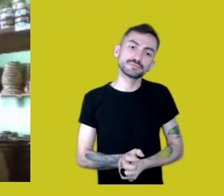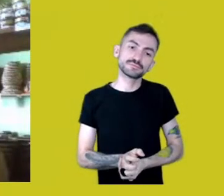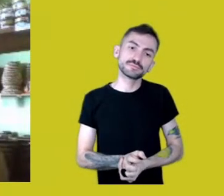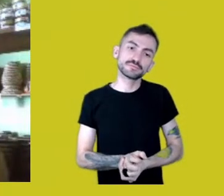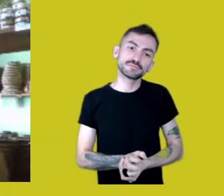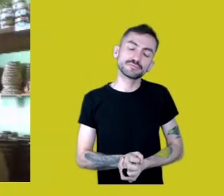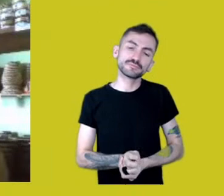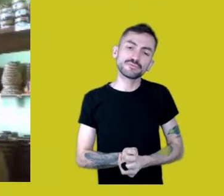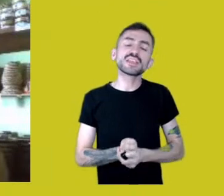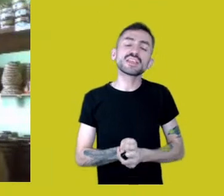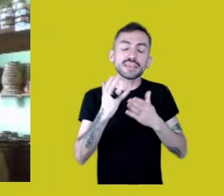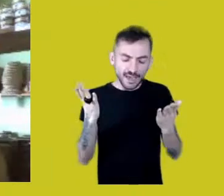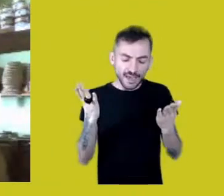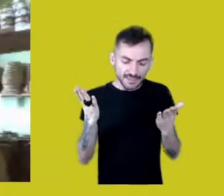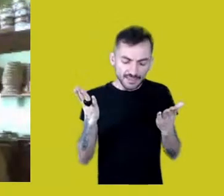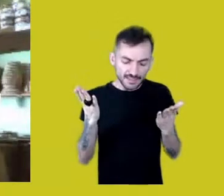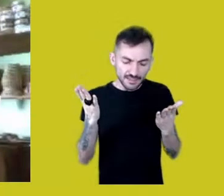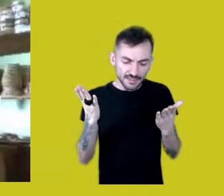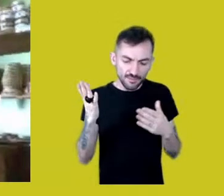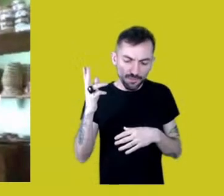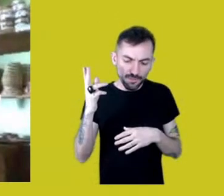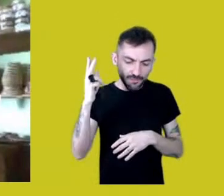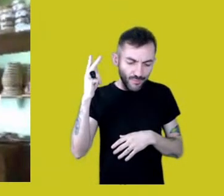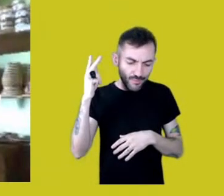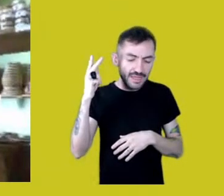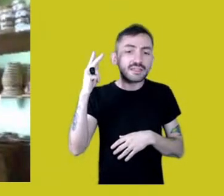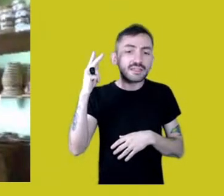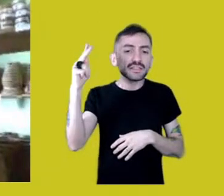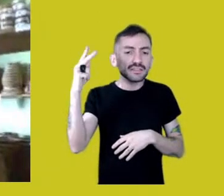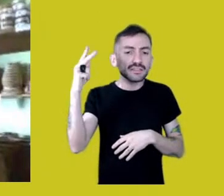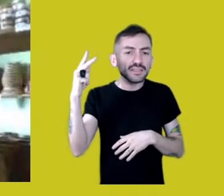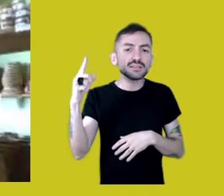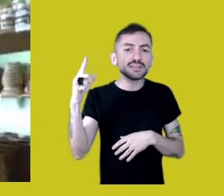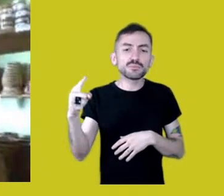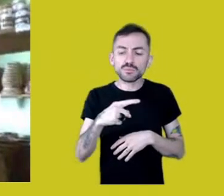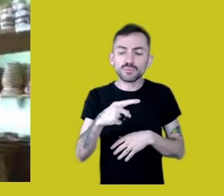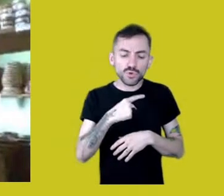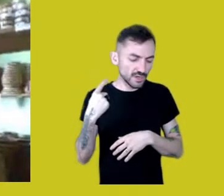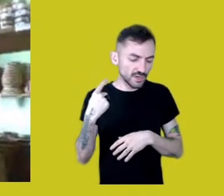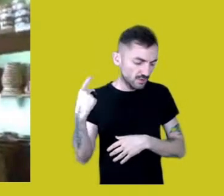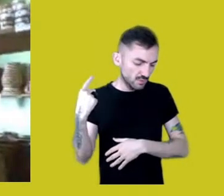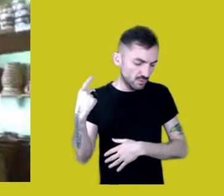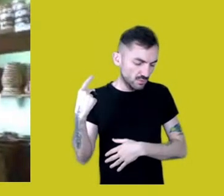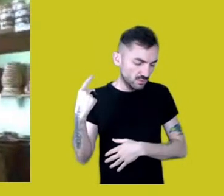And he passed away recently and his death certificate